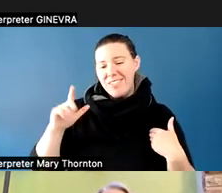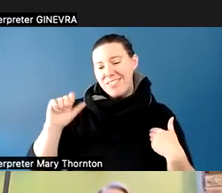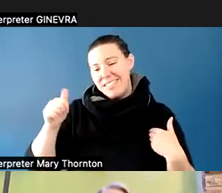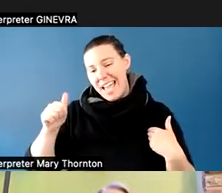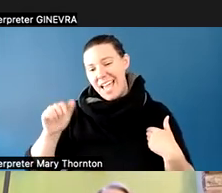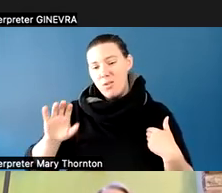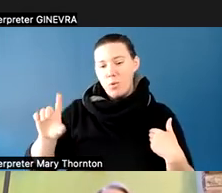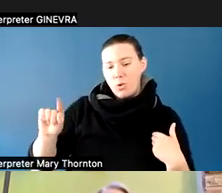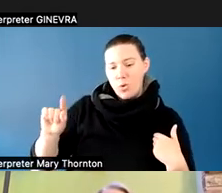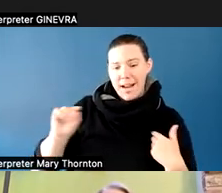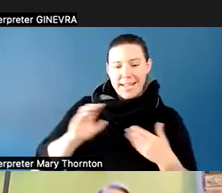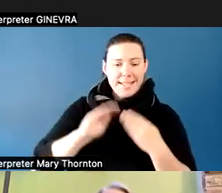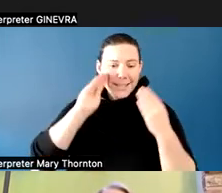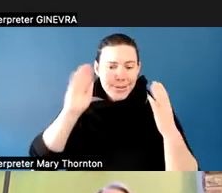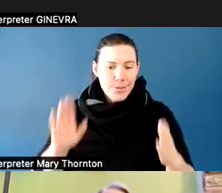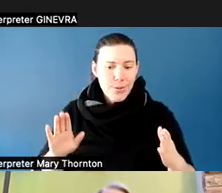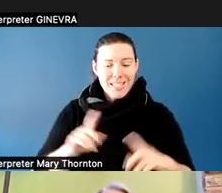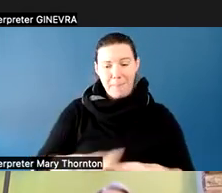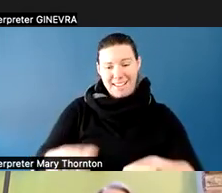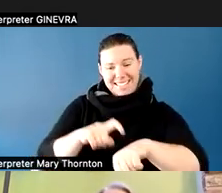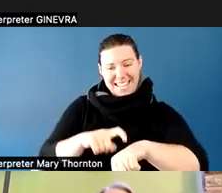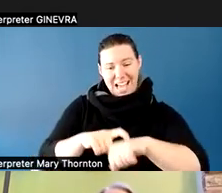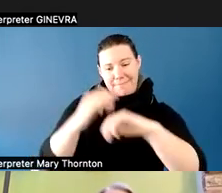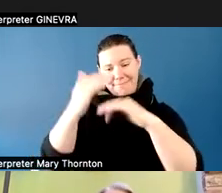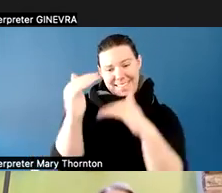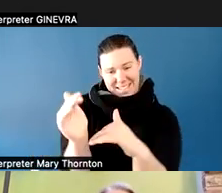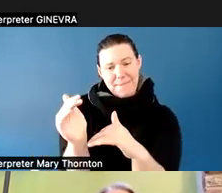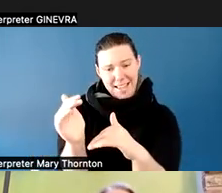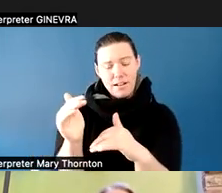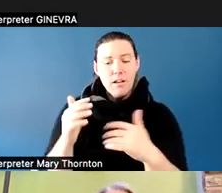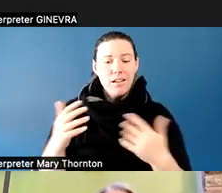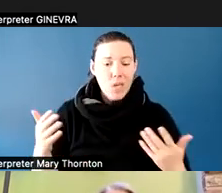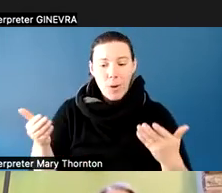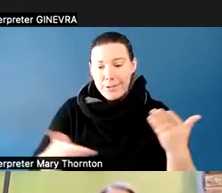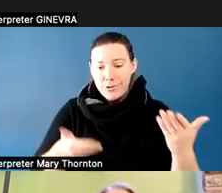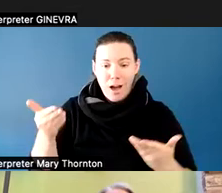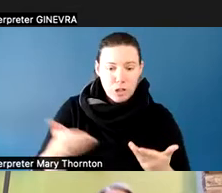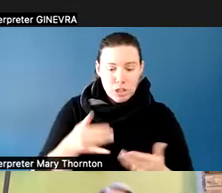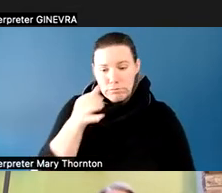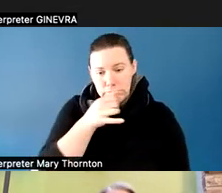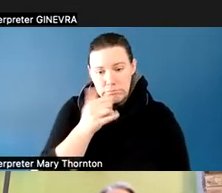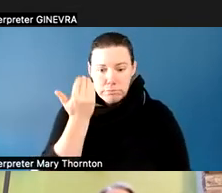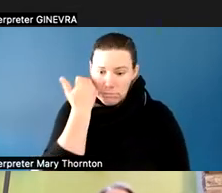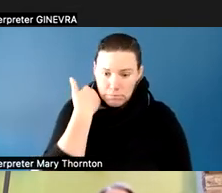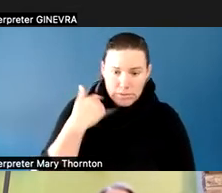But we really like to get to know them. And I think the other students like to get to know each other, as well.